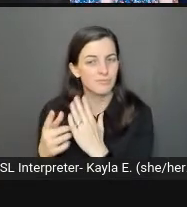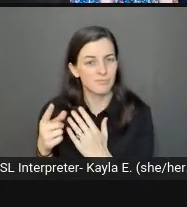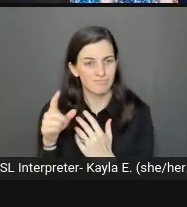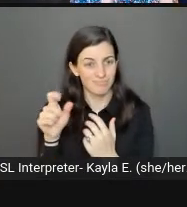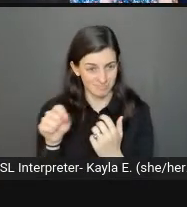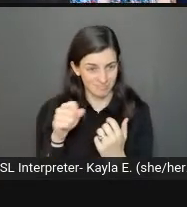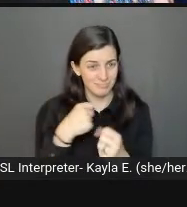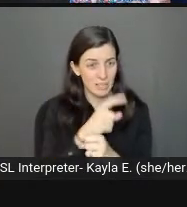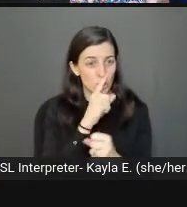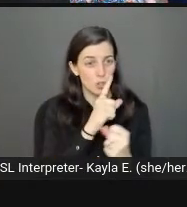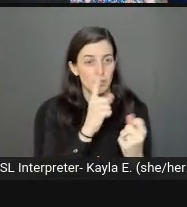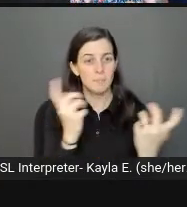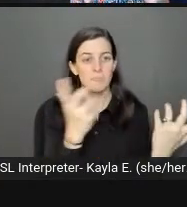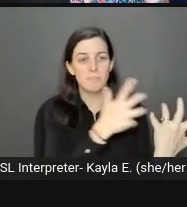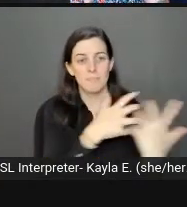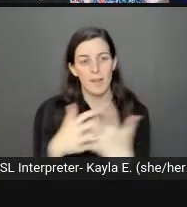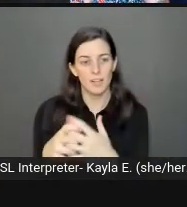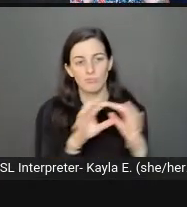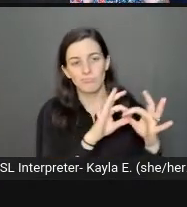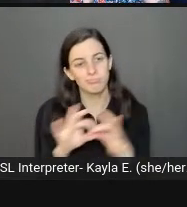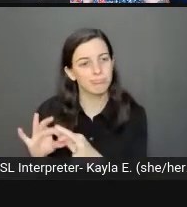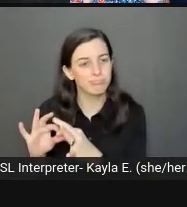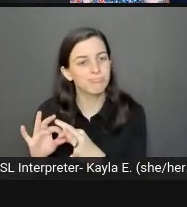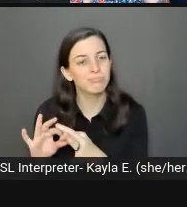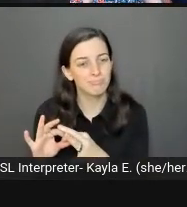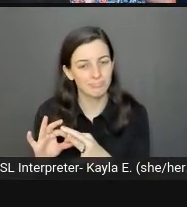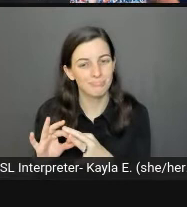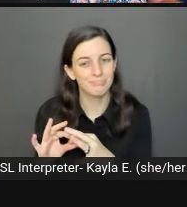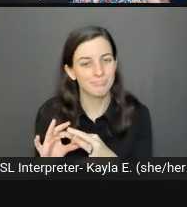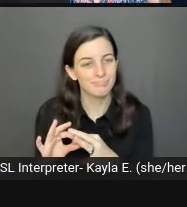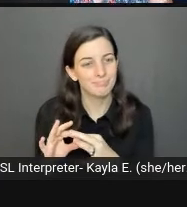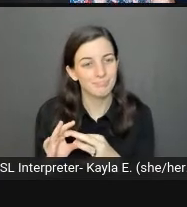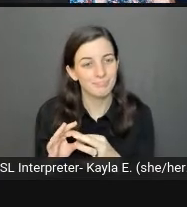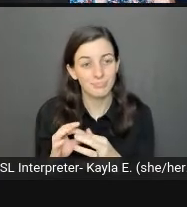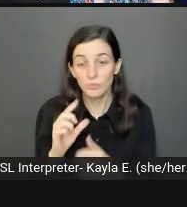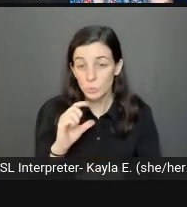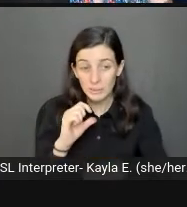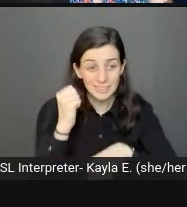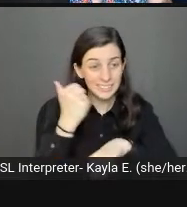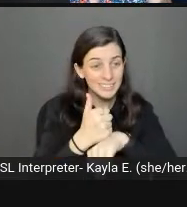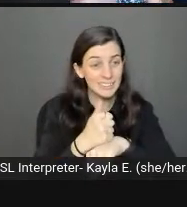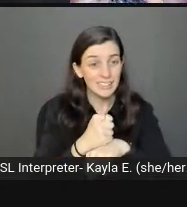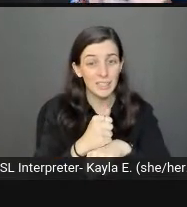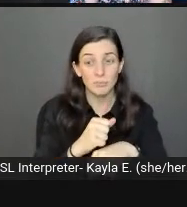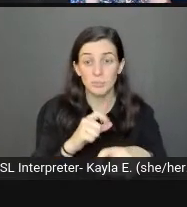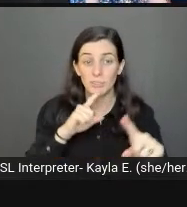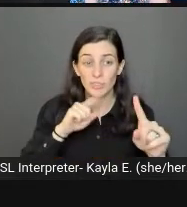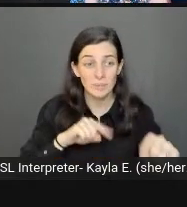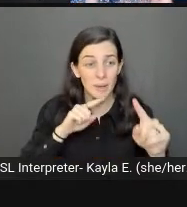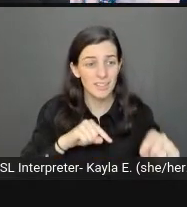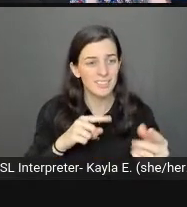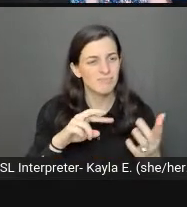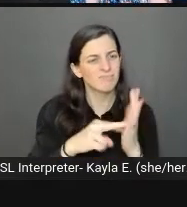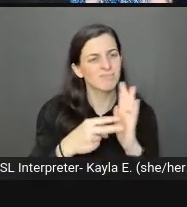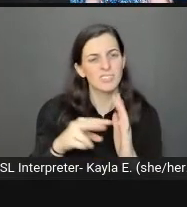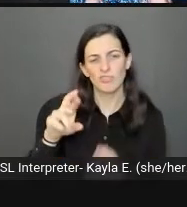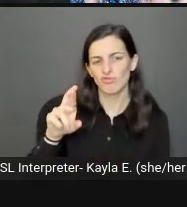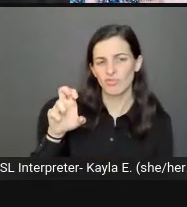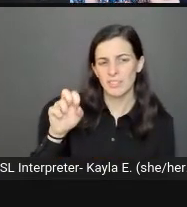One of the things you want to keep in mind is to make sure that you have it set up to be responsive. What responsive means when you're talking about web development,